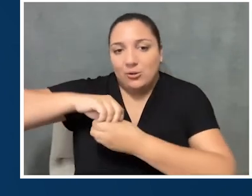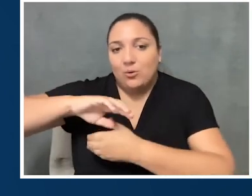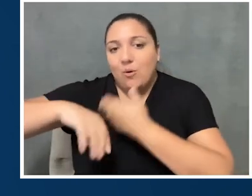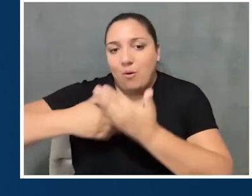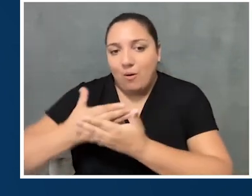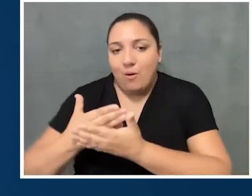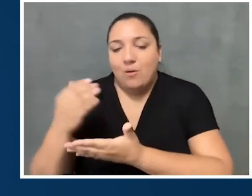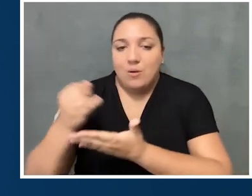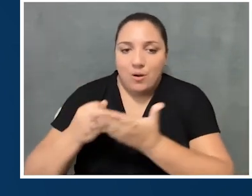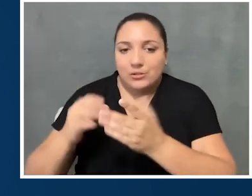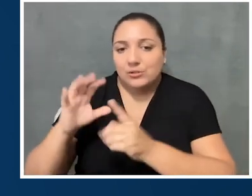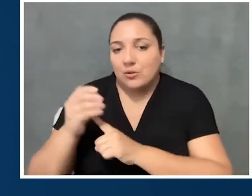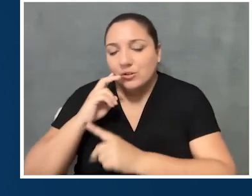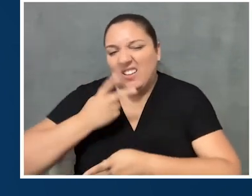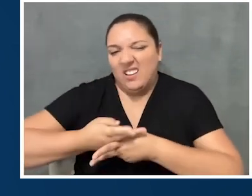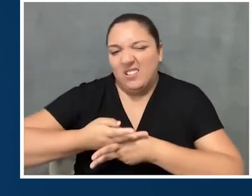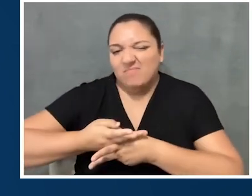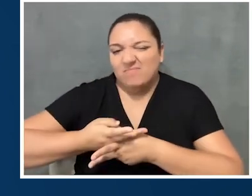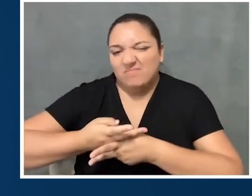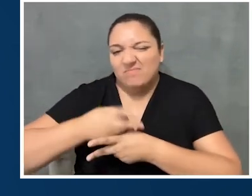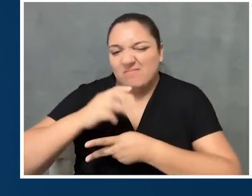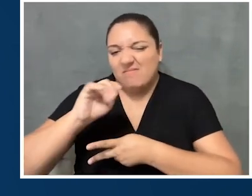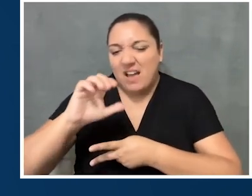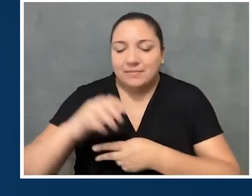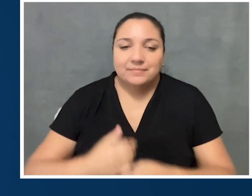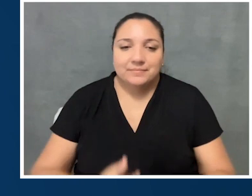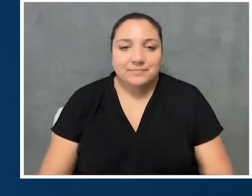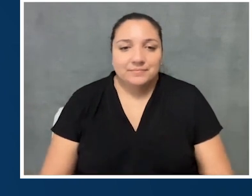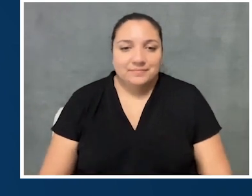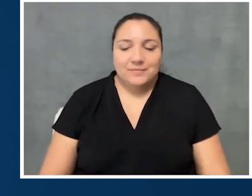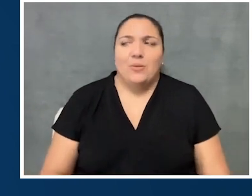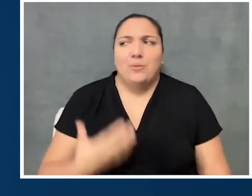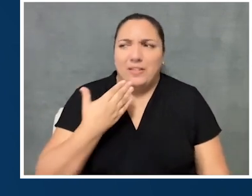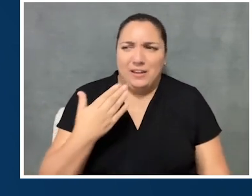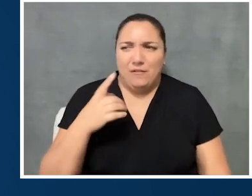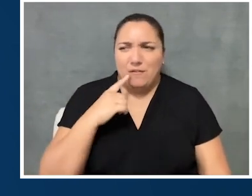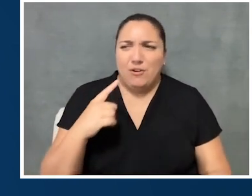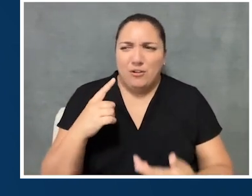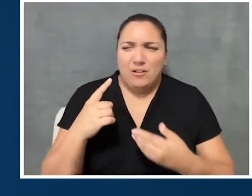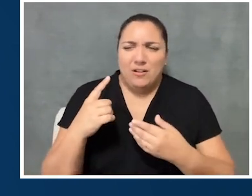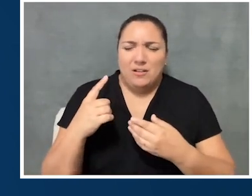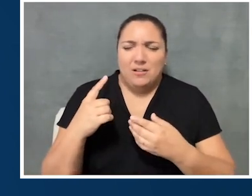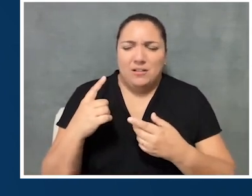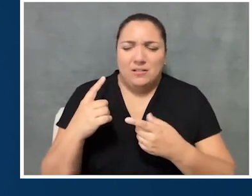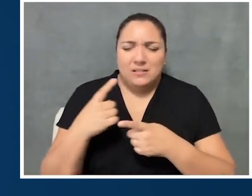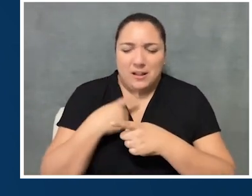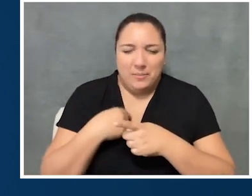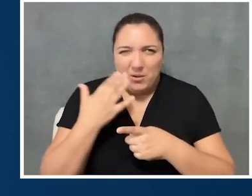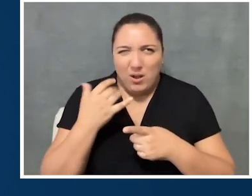all of the arts and culture field, they kept the acronym, so yeah. - Okay. Well, thank you for the correction on that. 'Cause I wrote it down, I'm like, "That can't be.